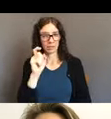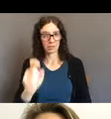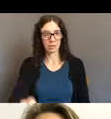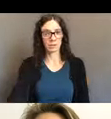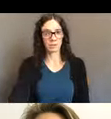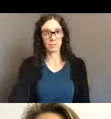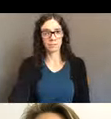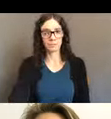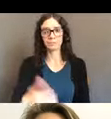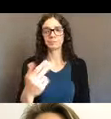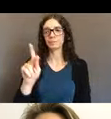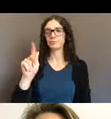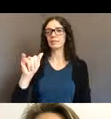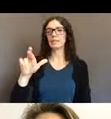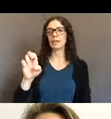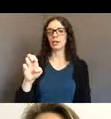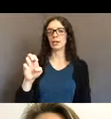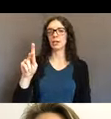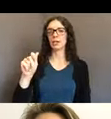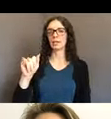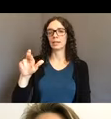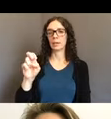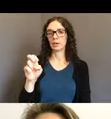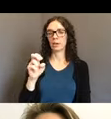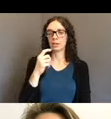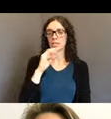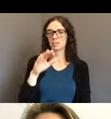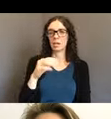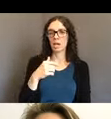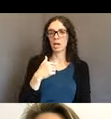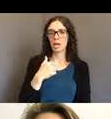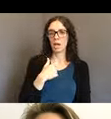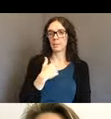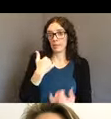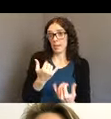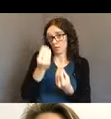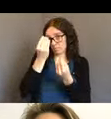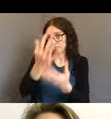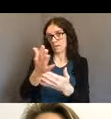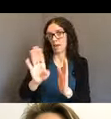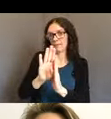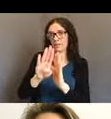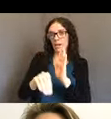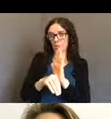And this is Carrie Geiz. I'm just gonna give you the, half an hour warning, so as you